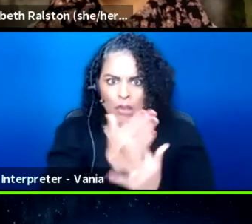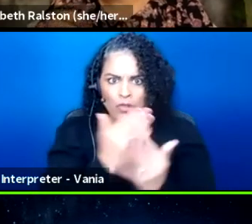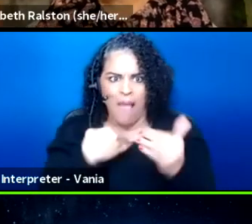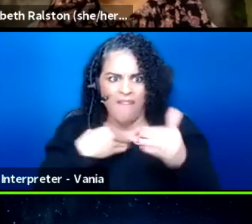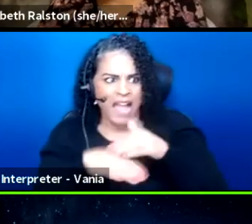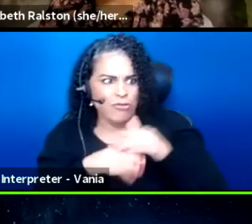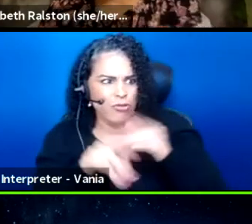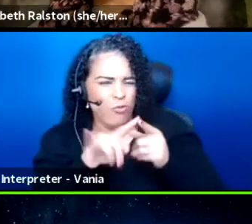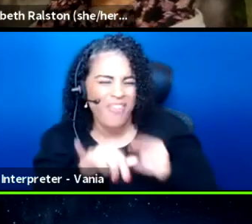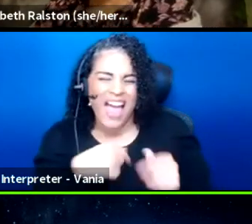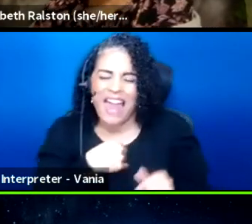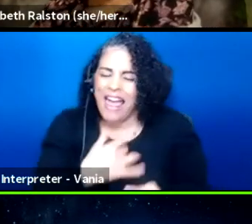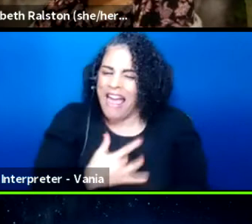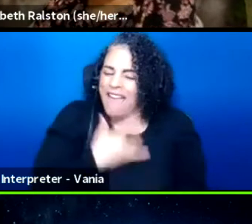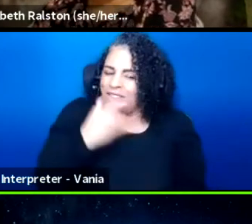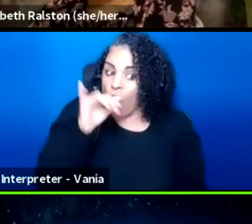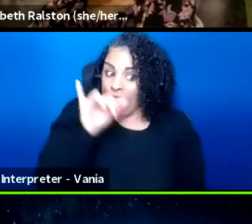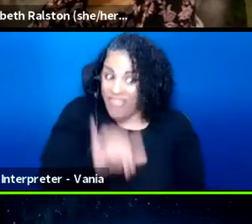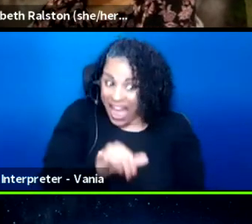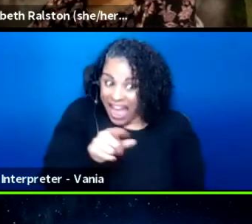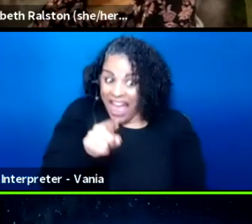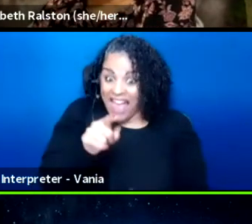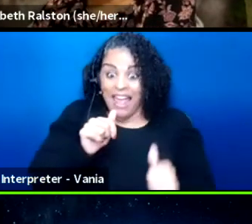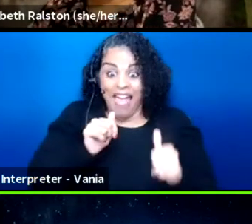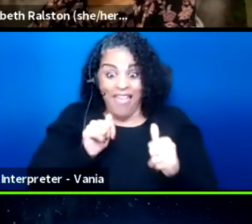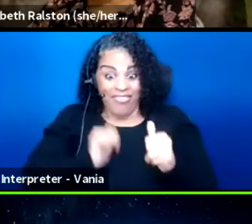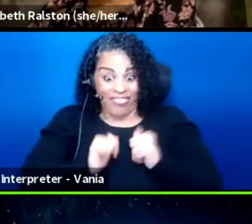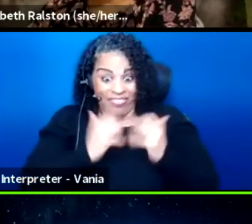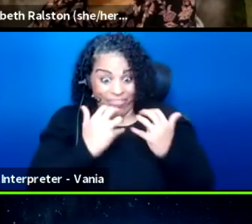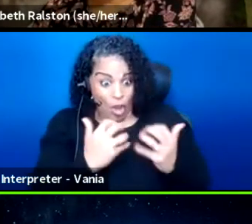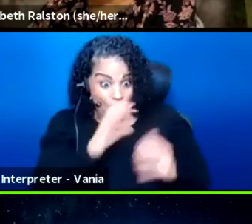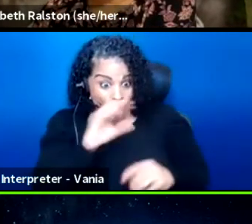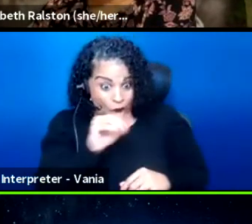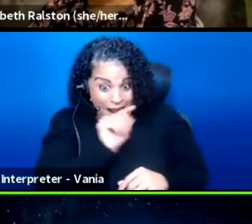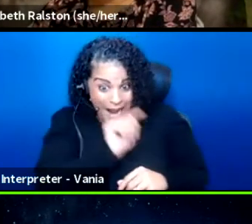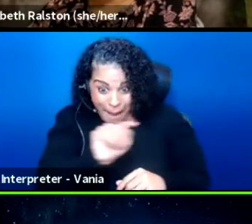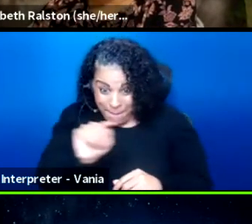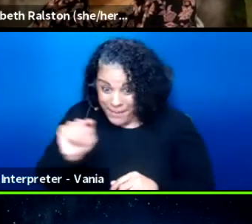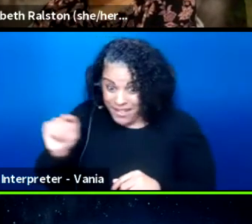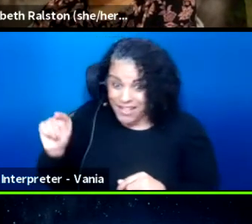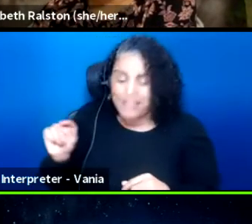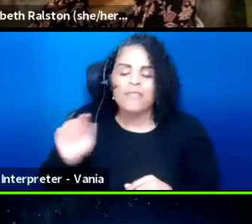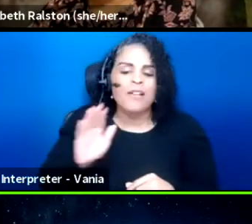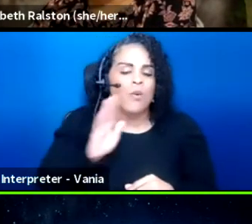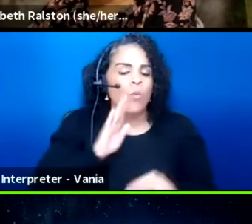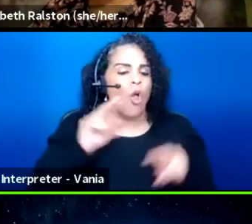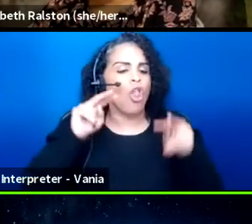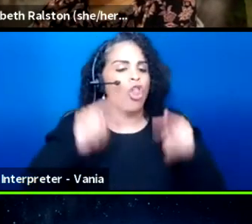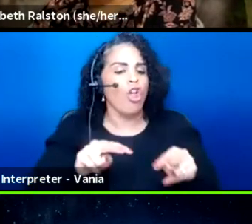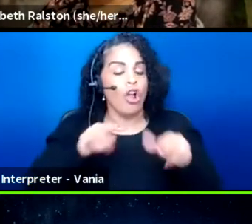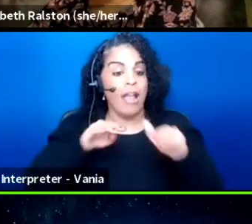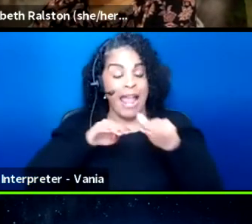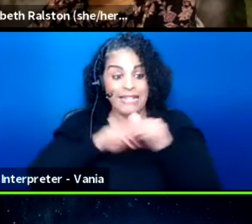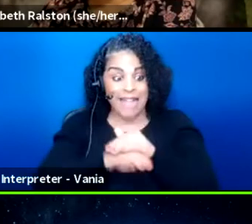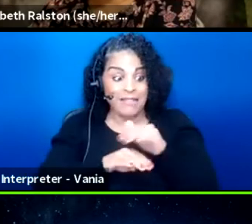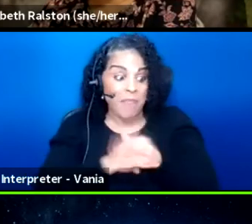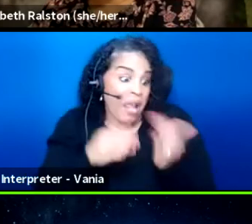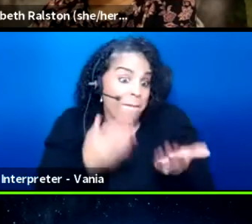so I feel that theater companies are going to look at accessibility, maybe just say, hey,